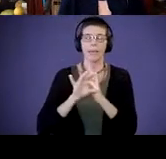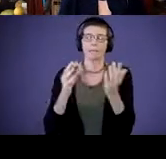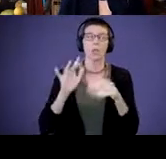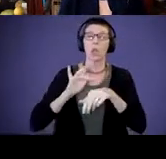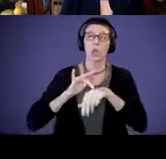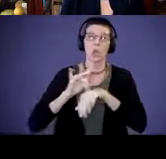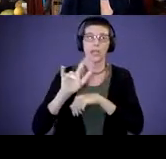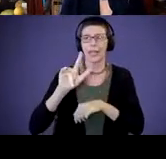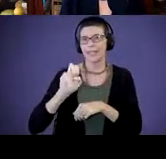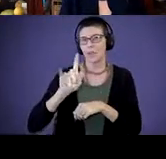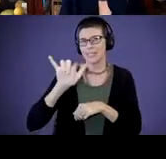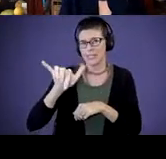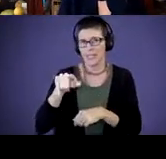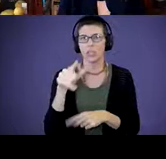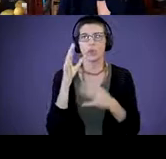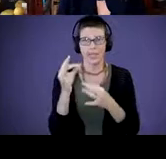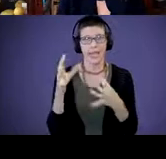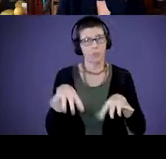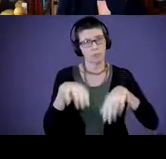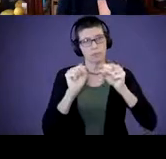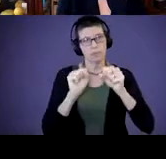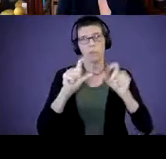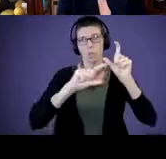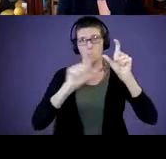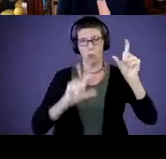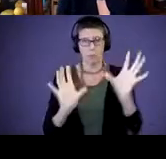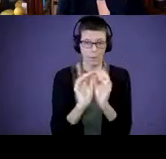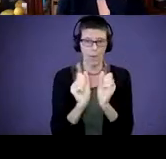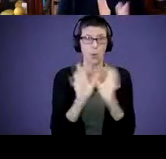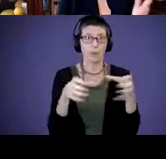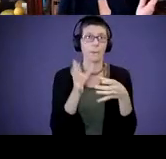And you decide to have a zoom meeting with a group of parents or a group of parents and